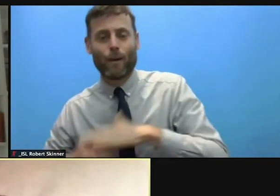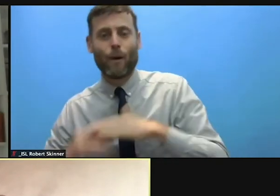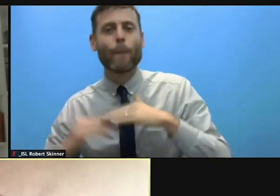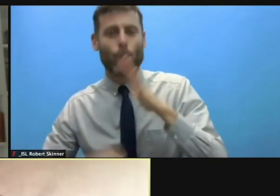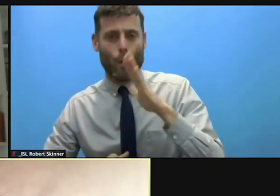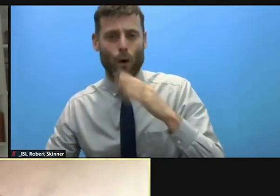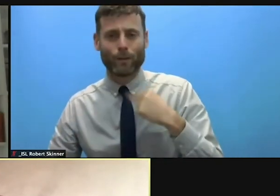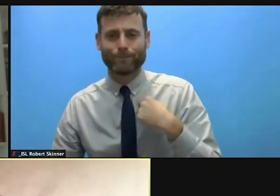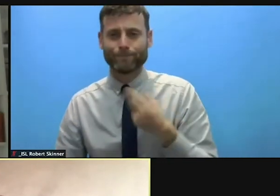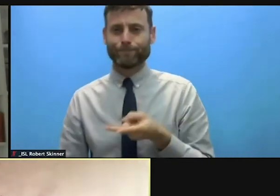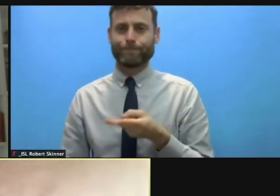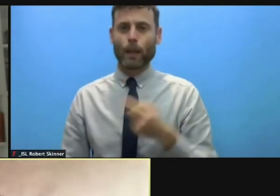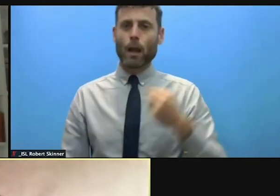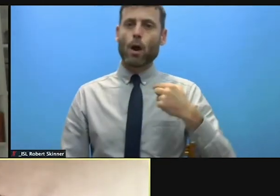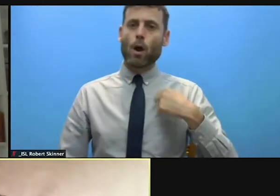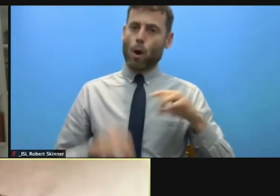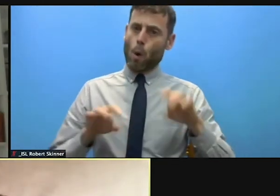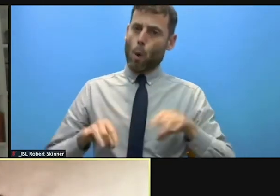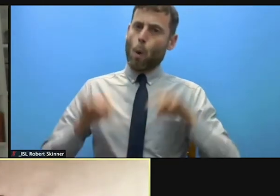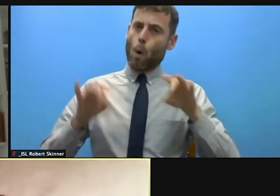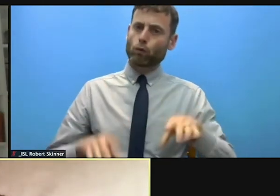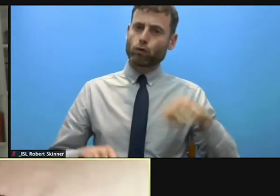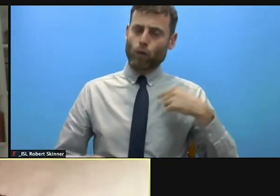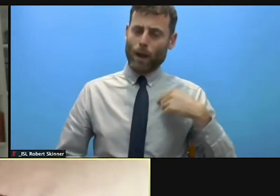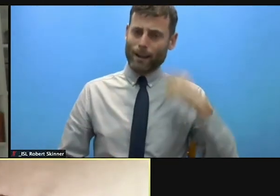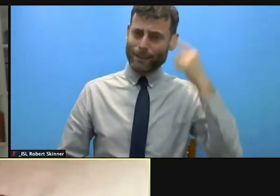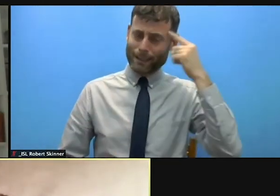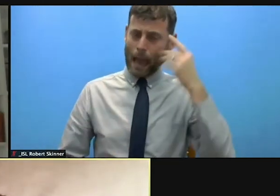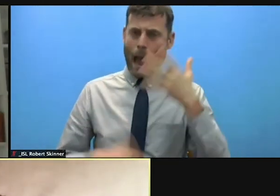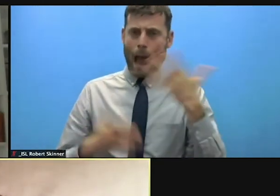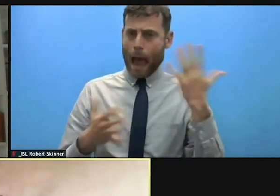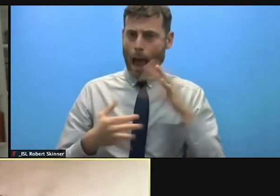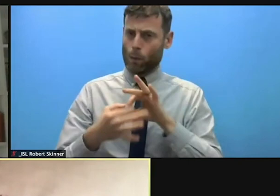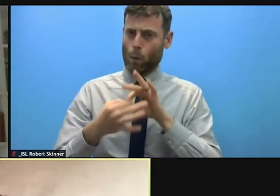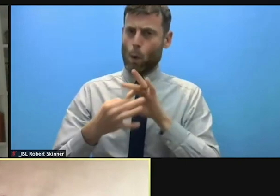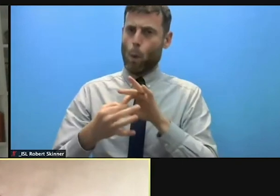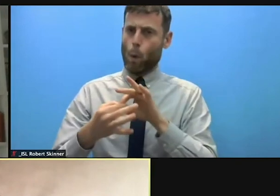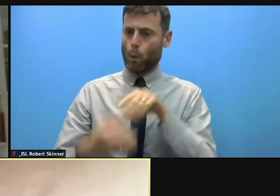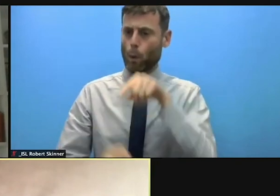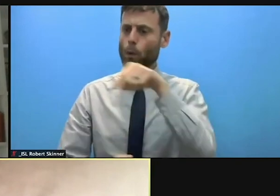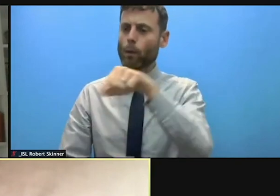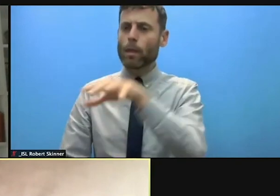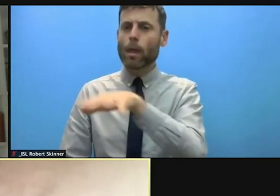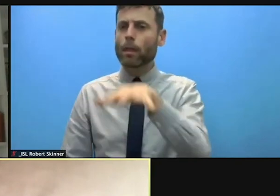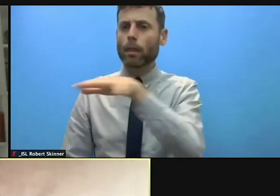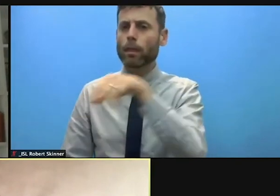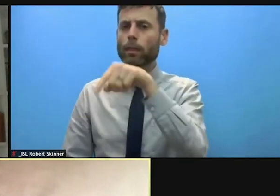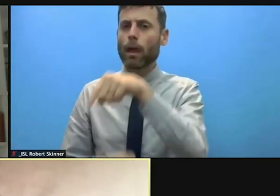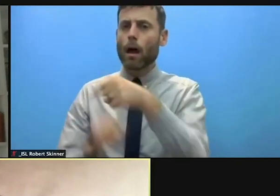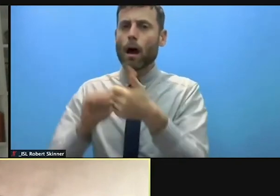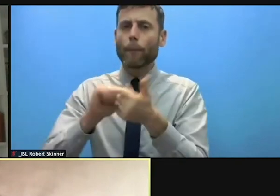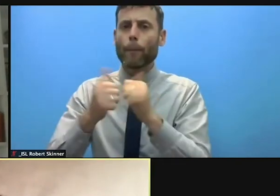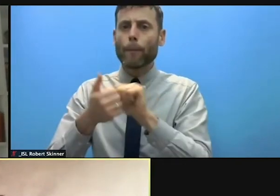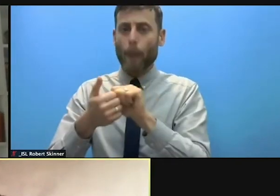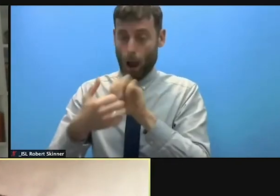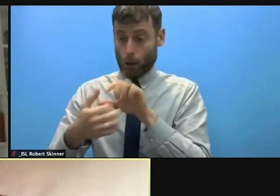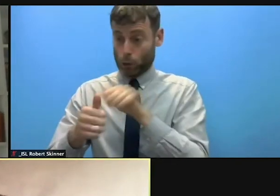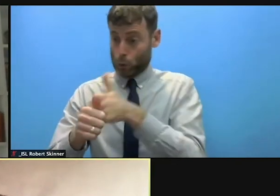local partners who are addressing increasing gender based violence to support a Rohingya